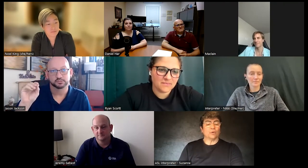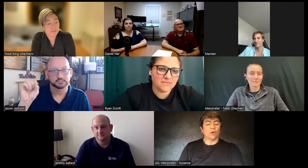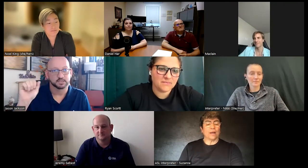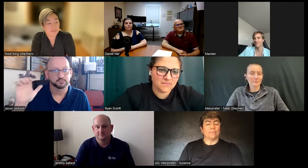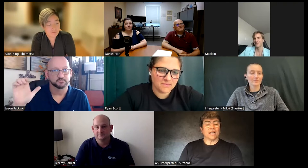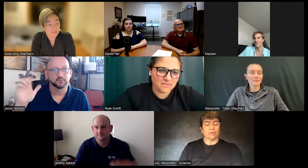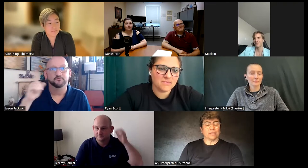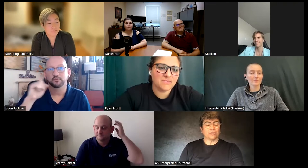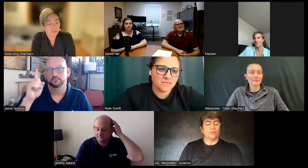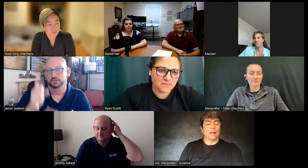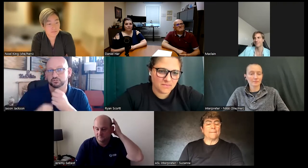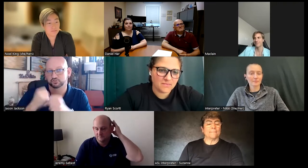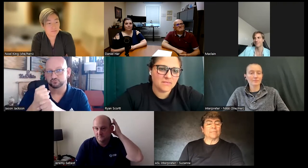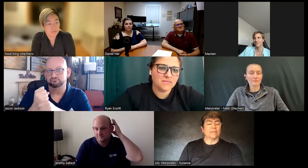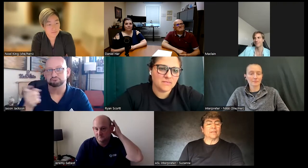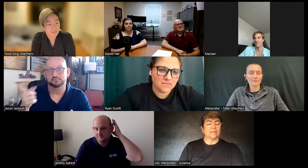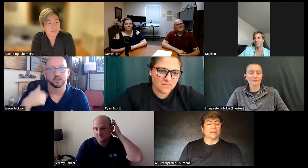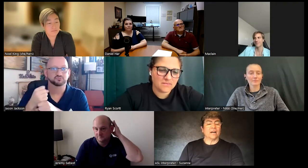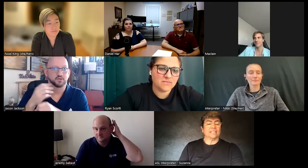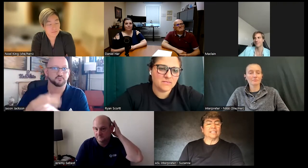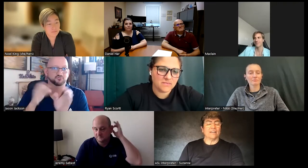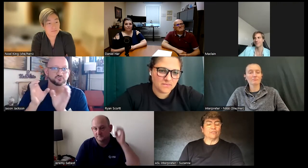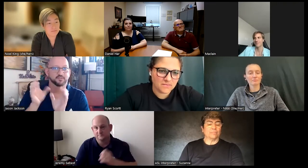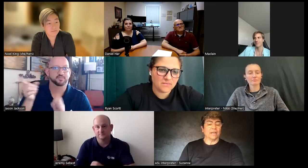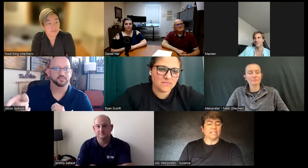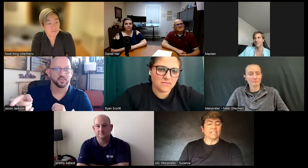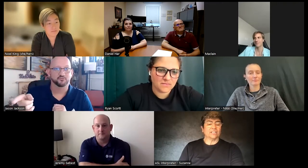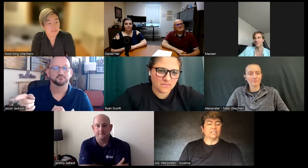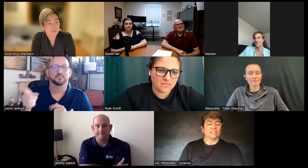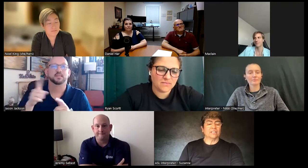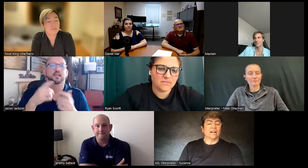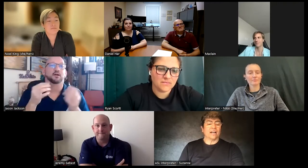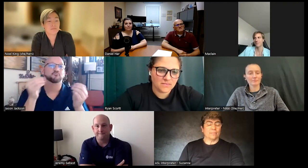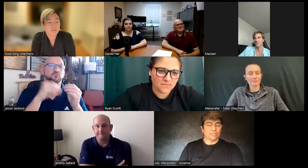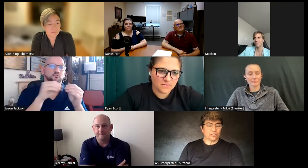program in Sacramento uh I did that for about a year I got my